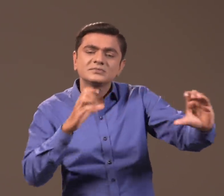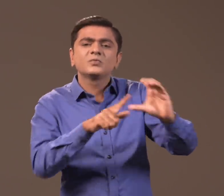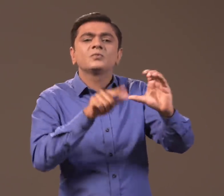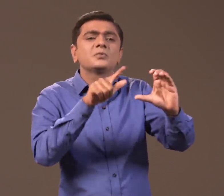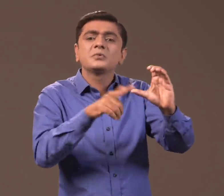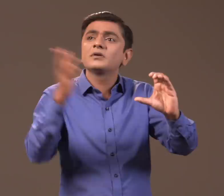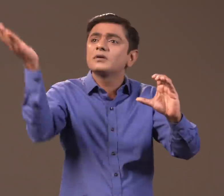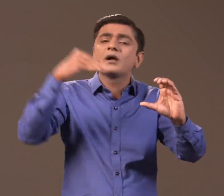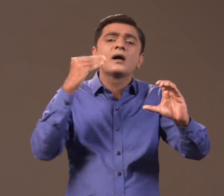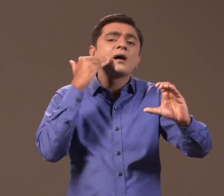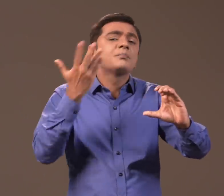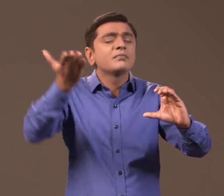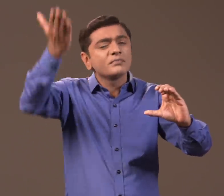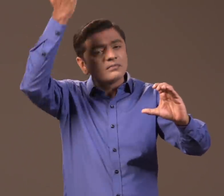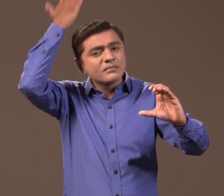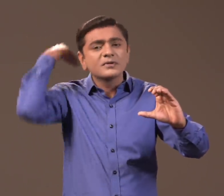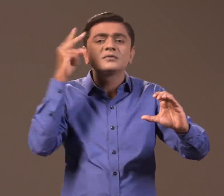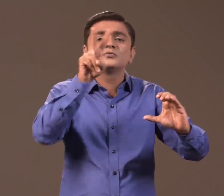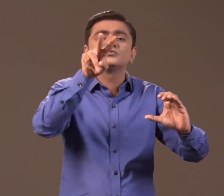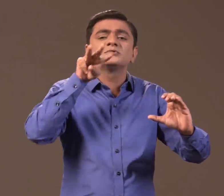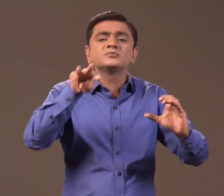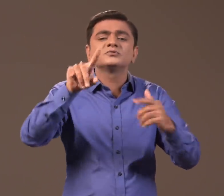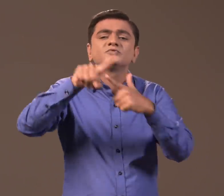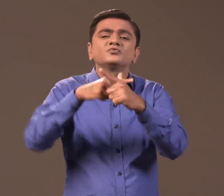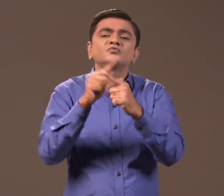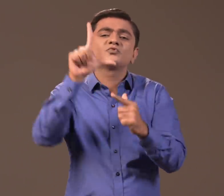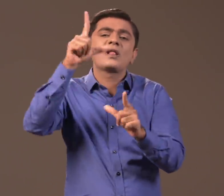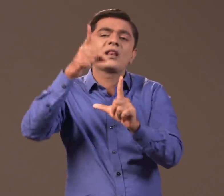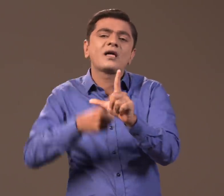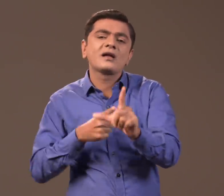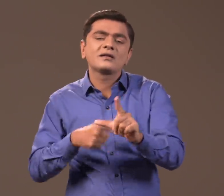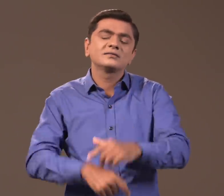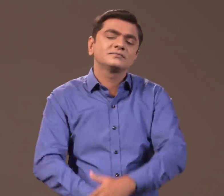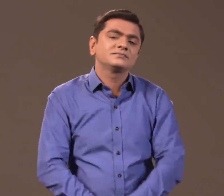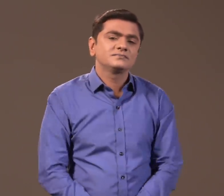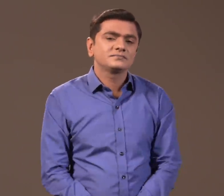which was purchased from Russia in July 2000.